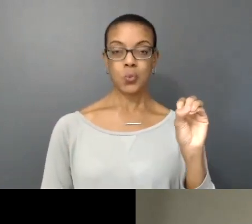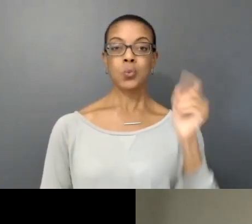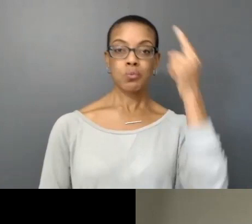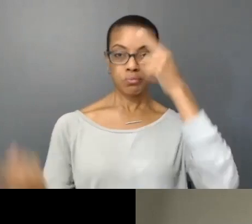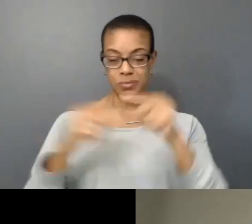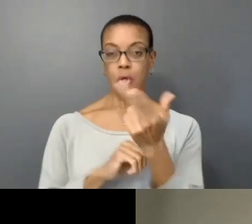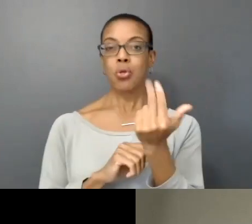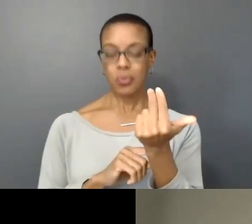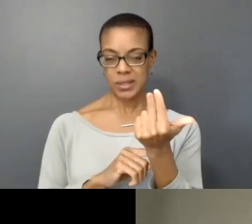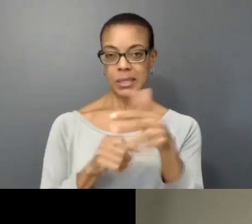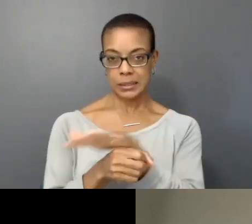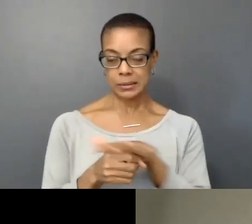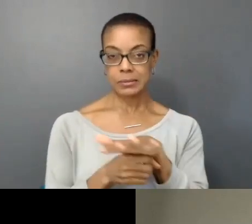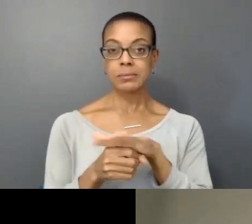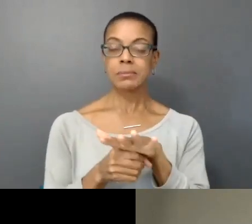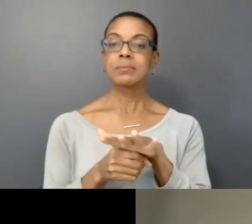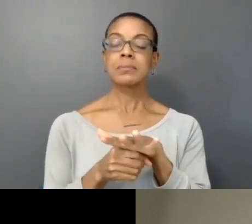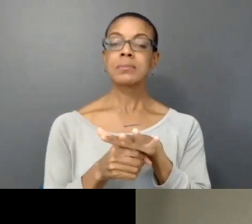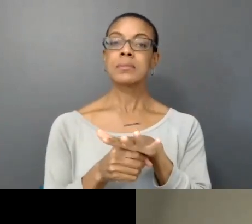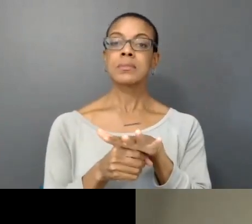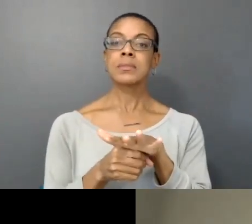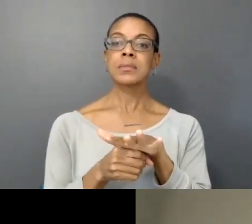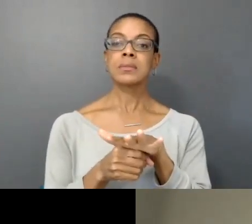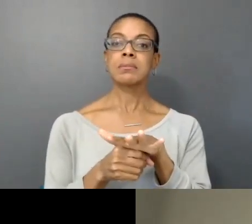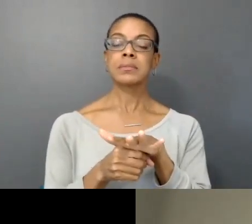and I wanted to acknowledge the